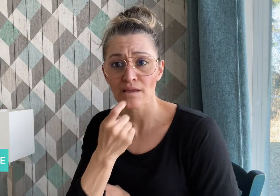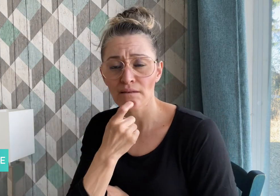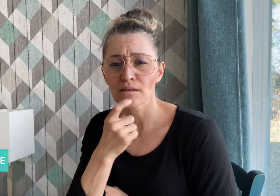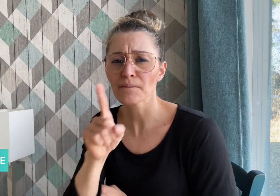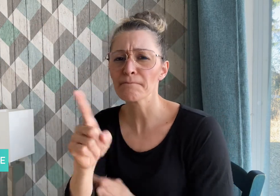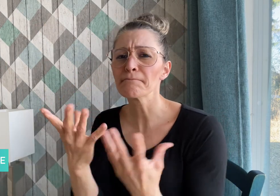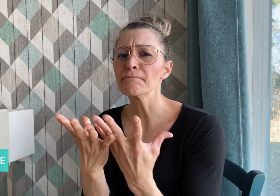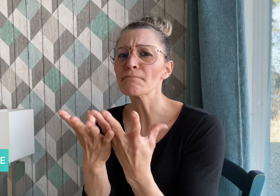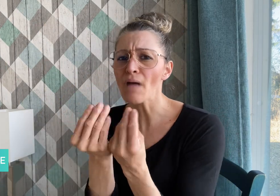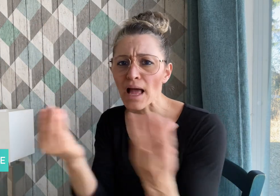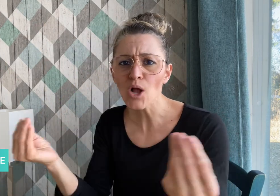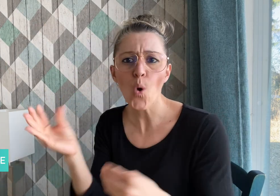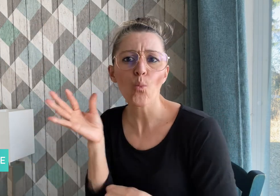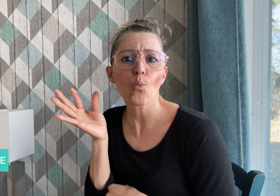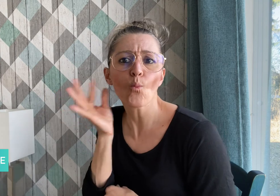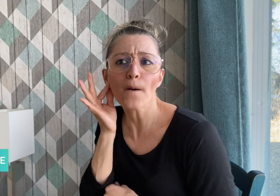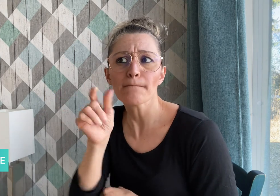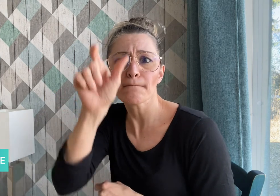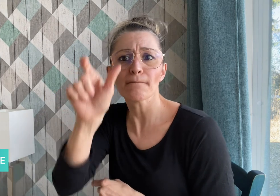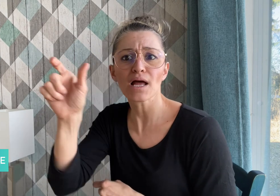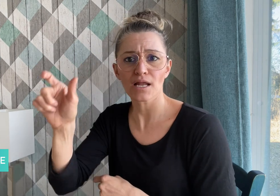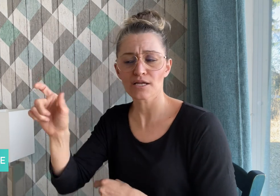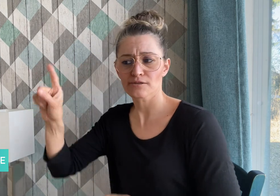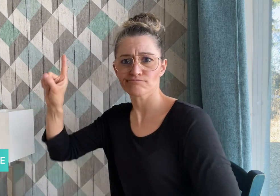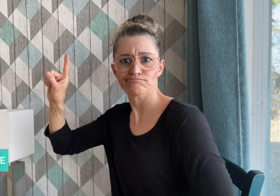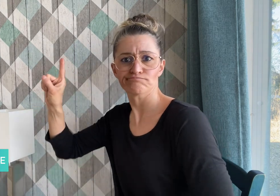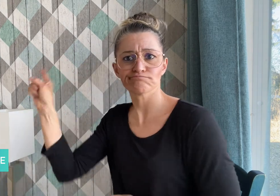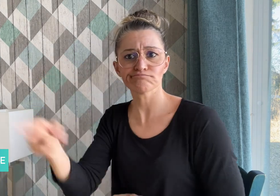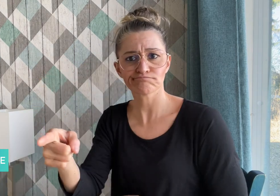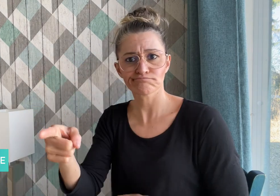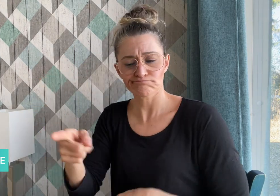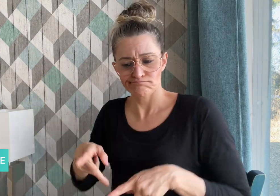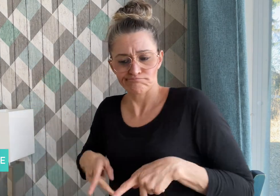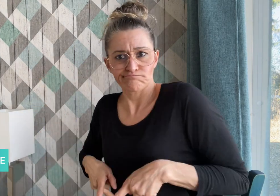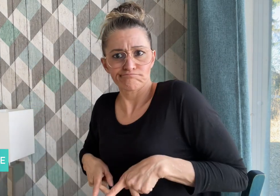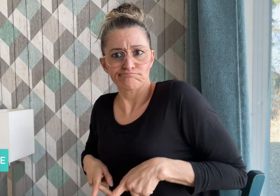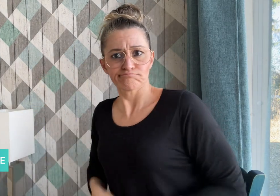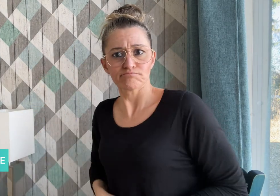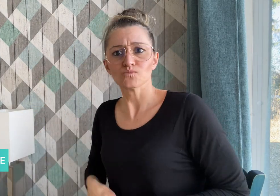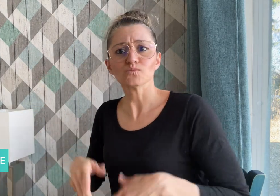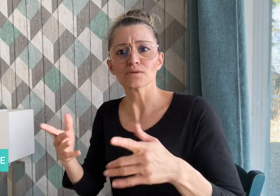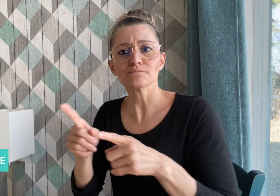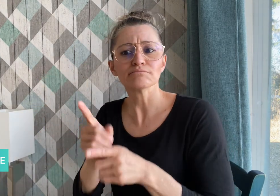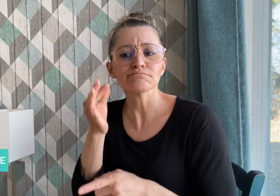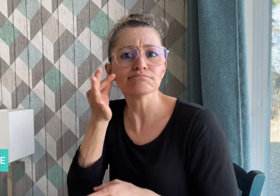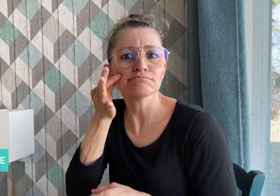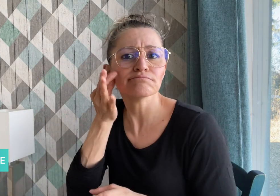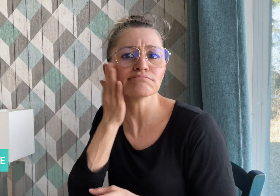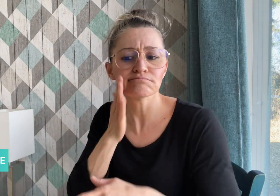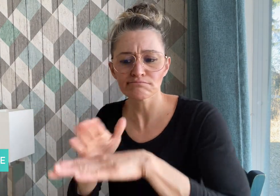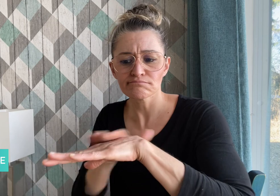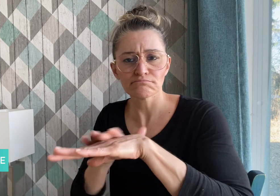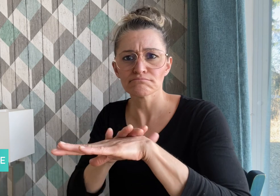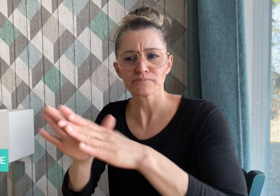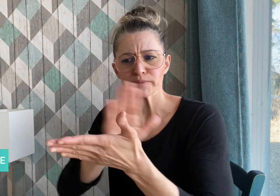sterilized for racial hygiene reasons under